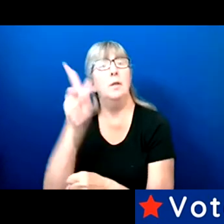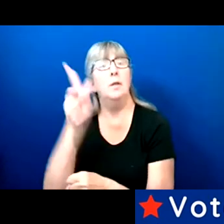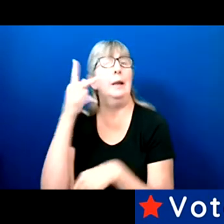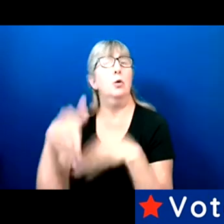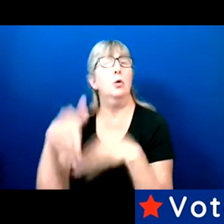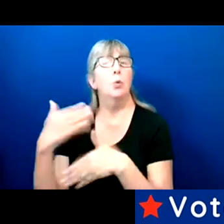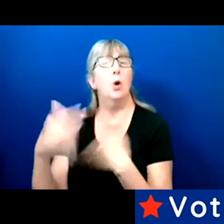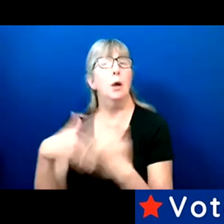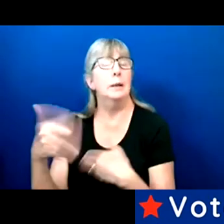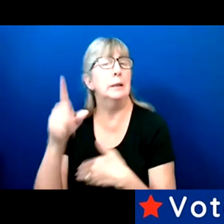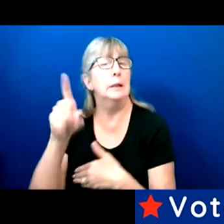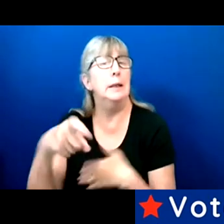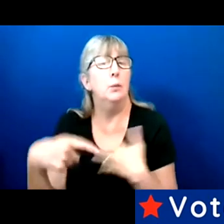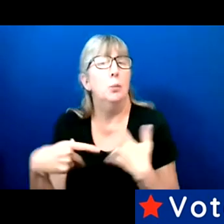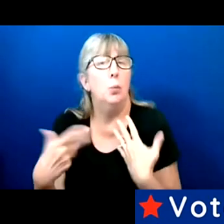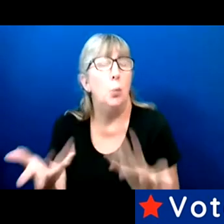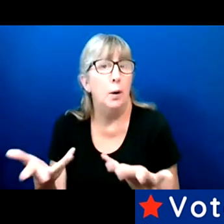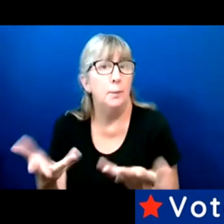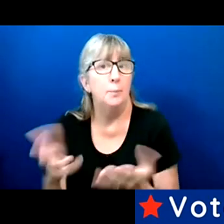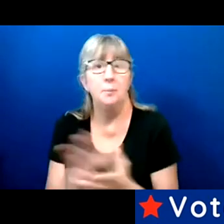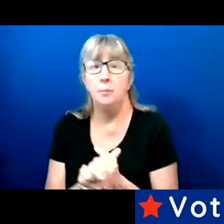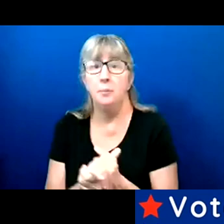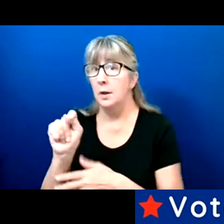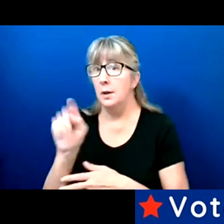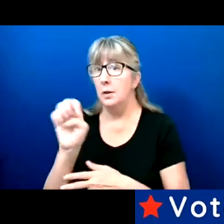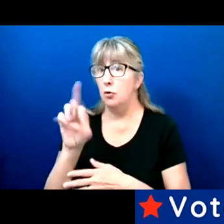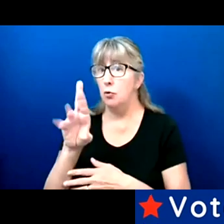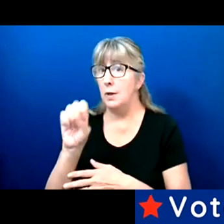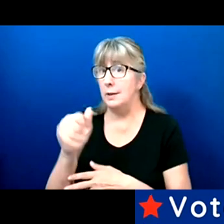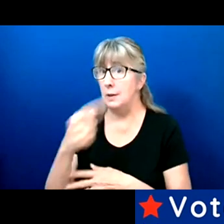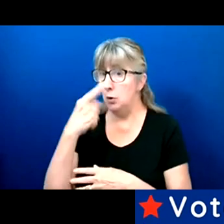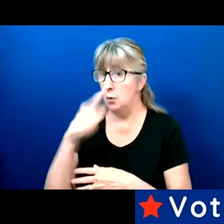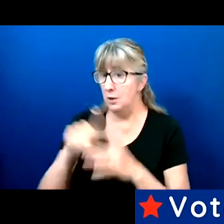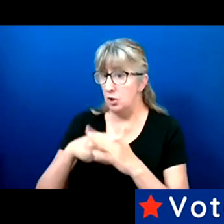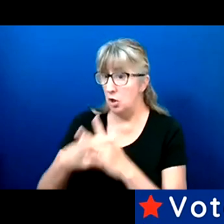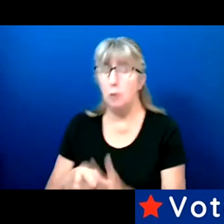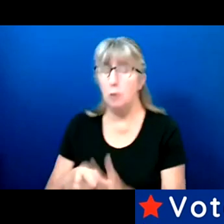And Teresa, may I start with you? Sure.